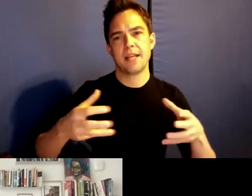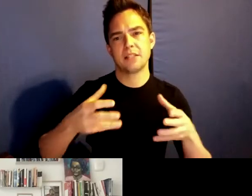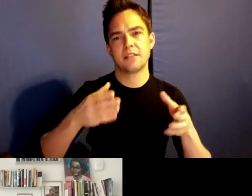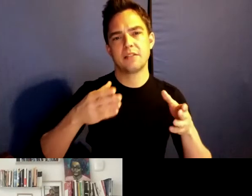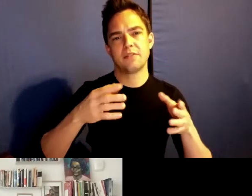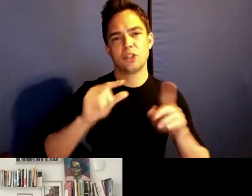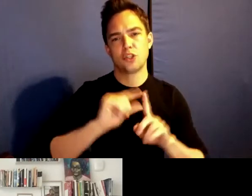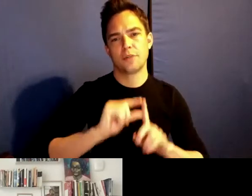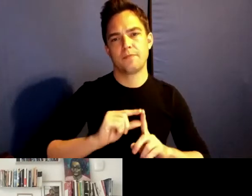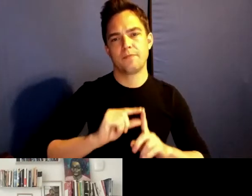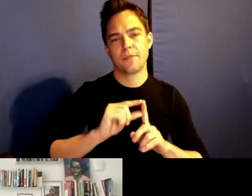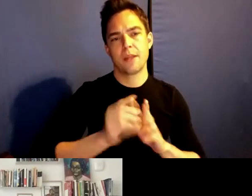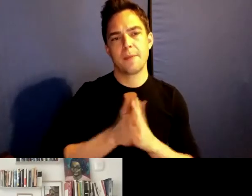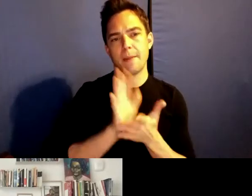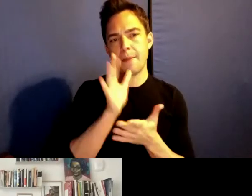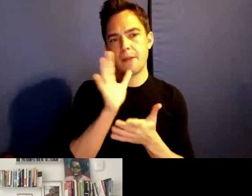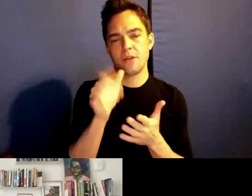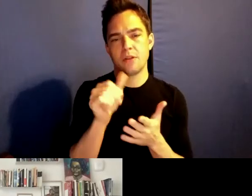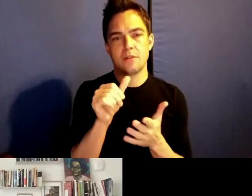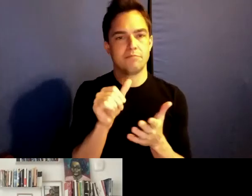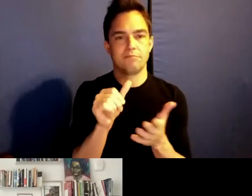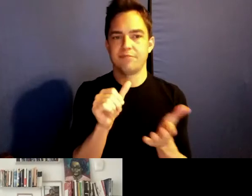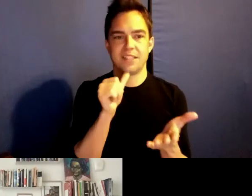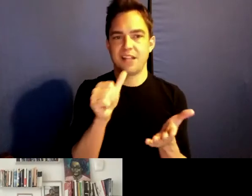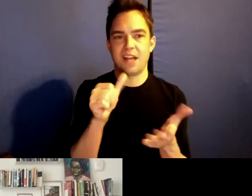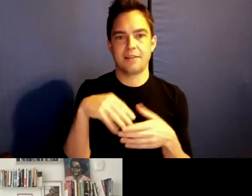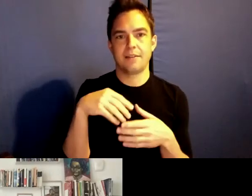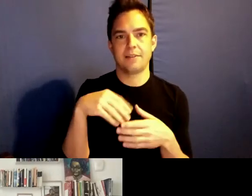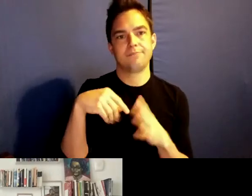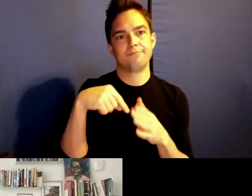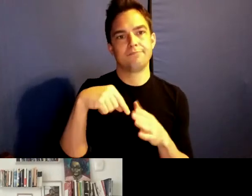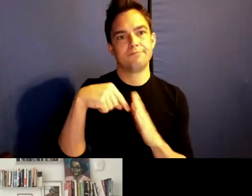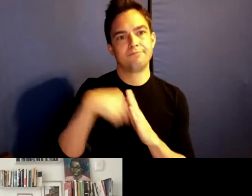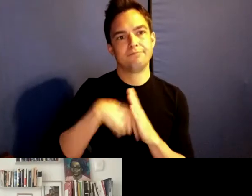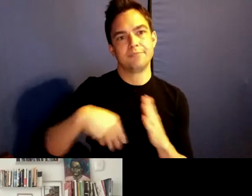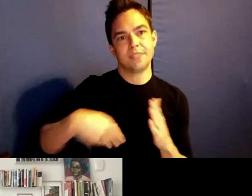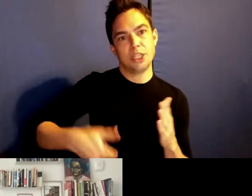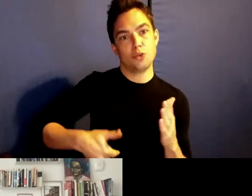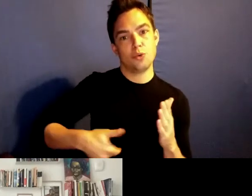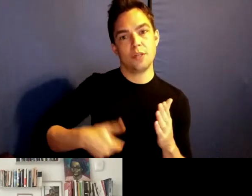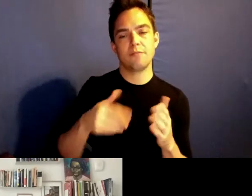Which is a no sense intuitive given the world we've been born into.